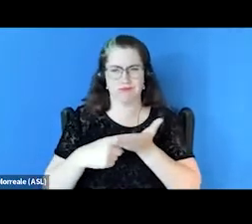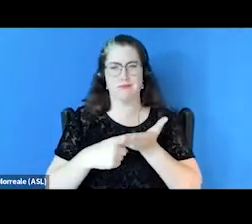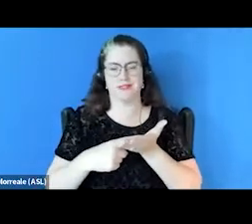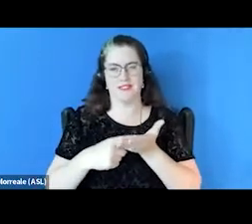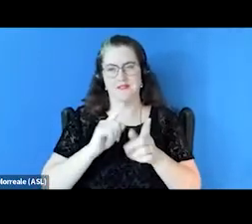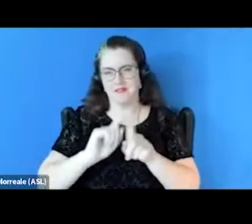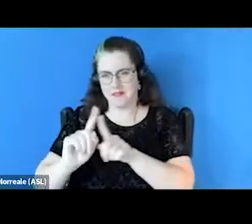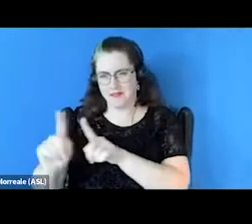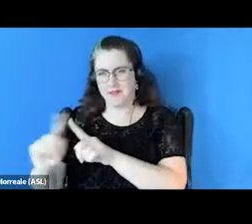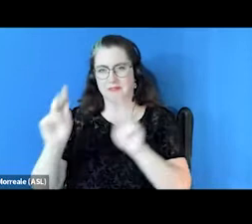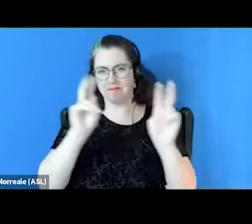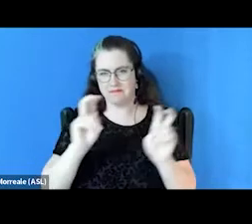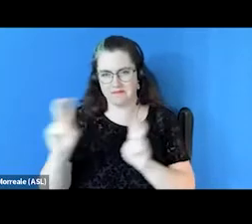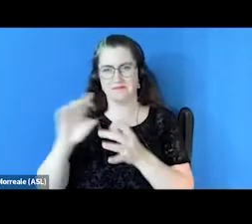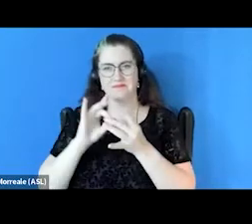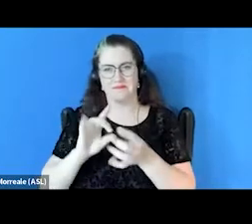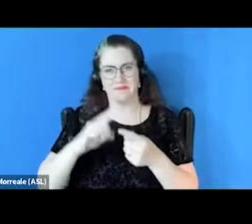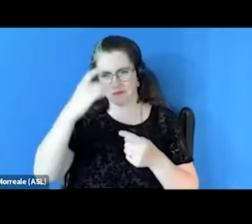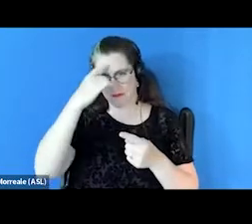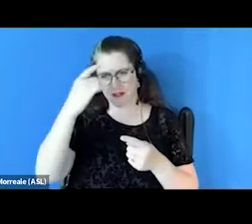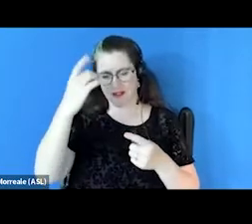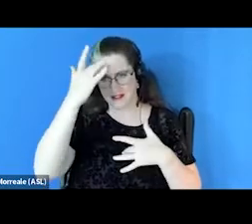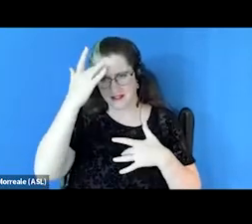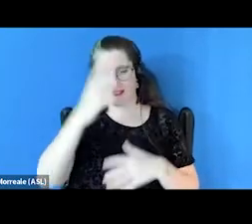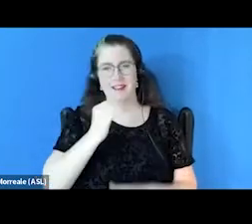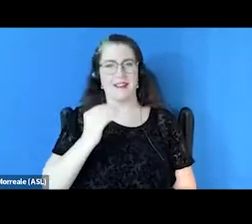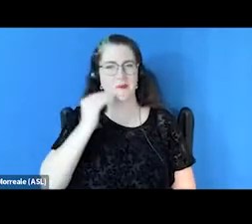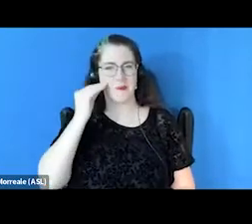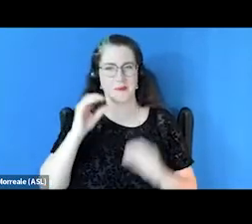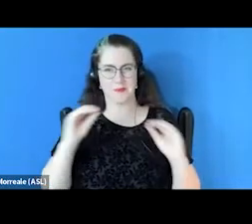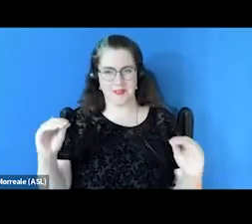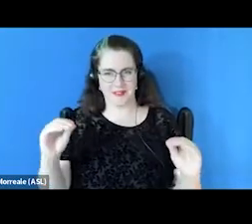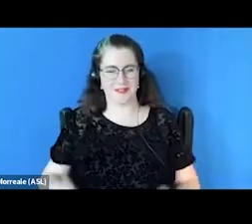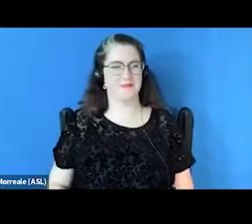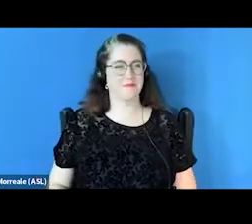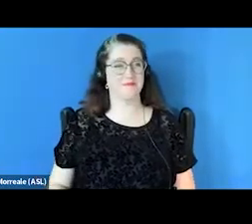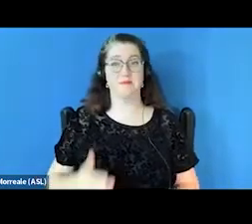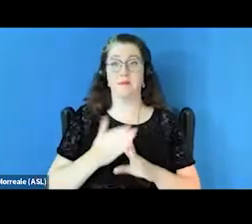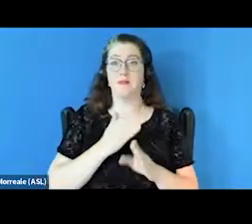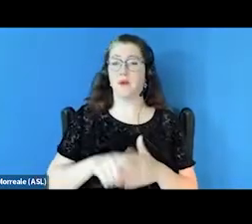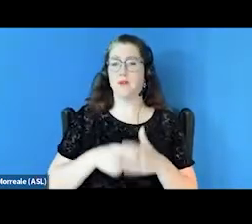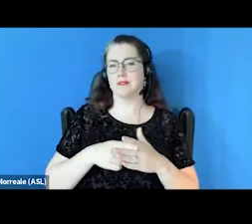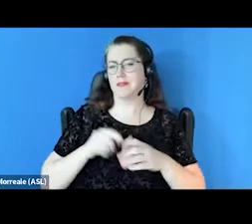about Serious Mental Illness and Homelessness. So before we get started, quick disclaimer as always,